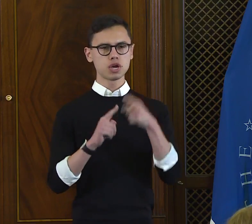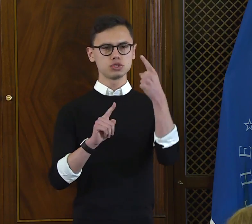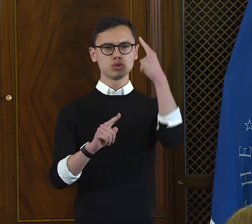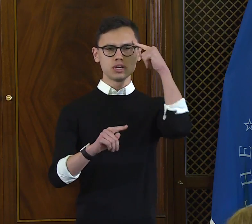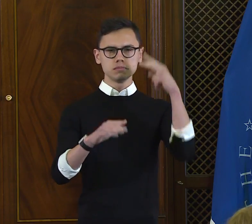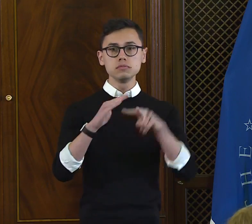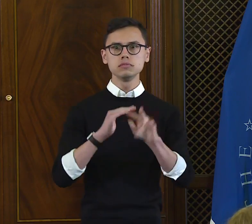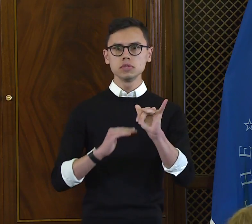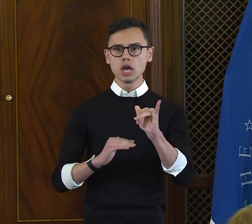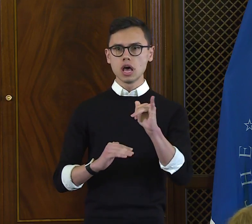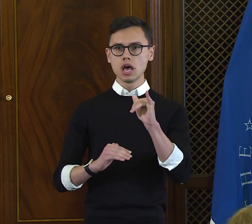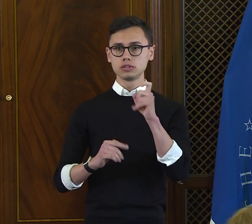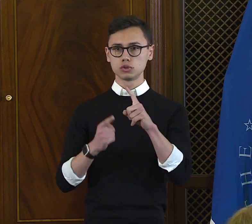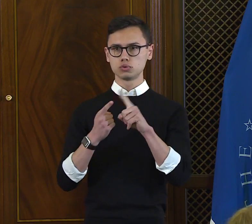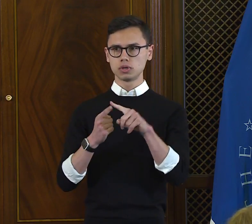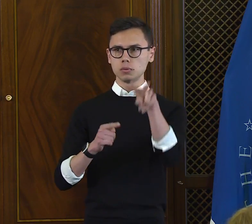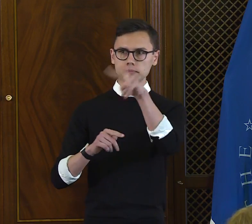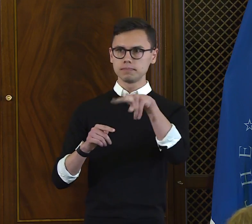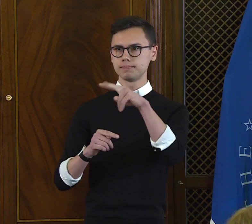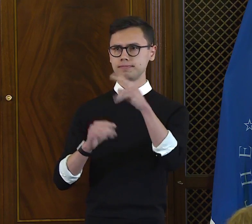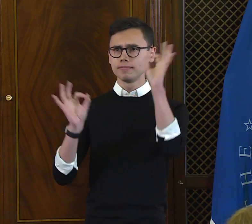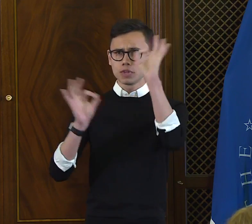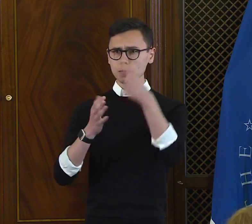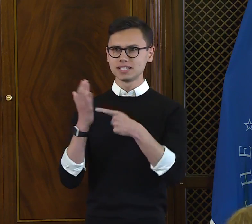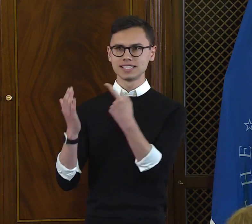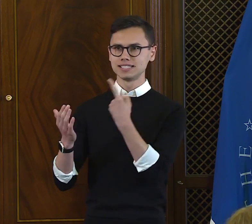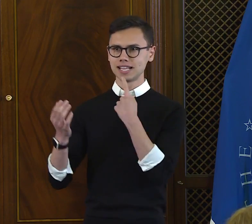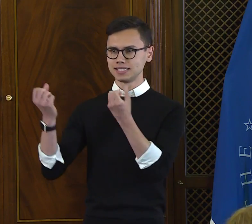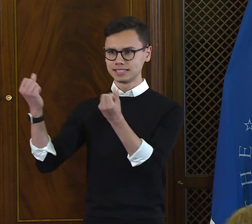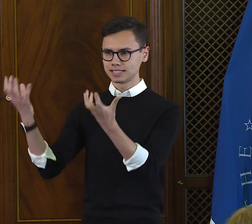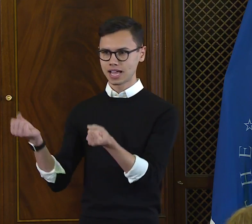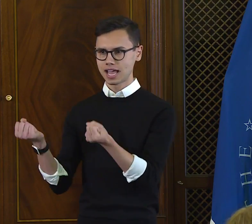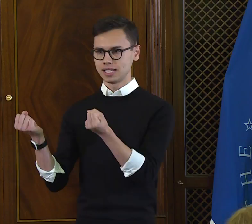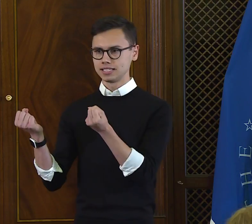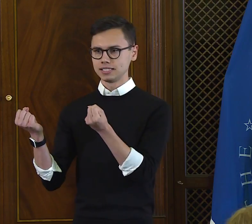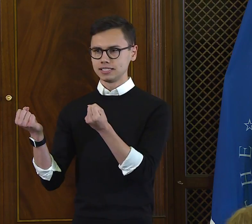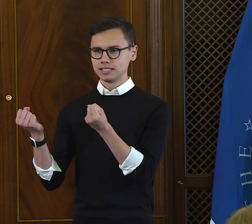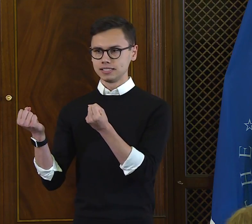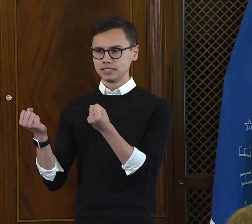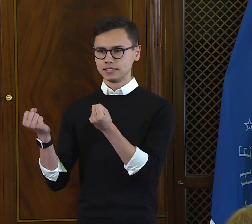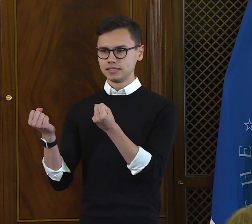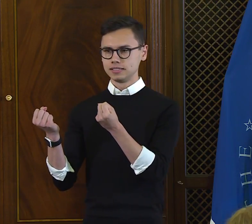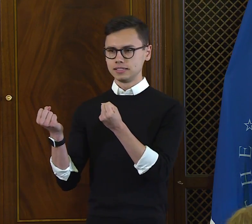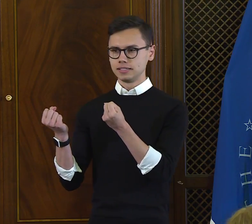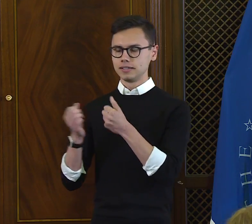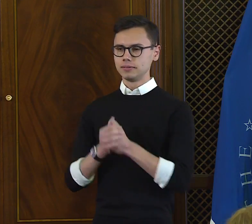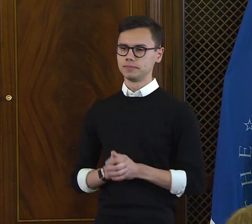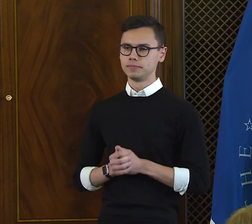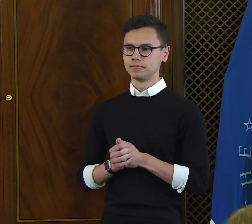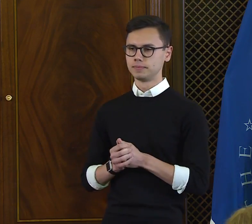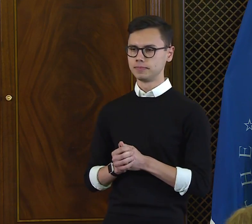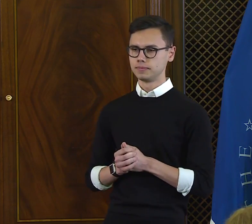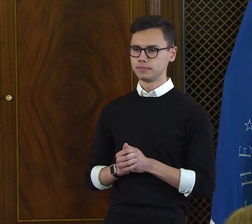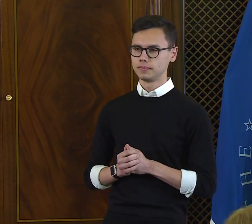about how it felt to watch me signing. To know what I wasn't saying-to now know what I was saying